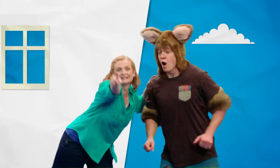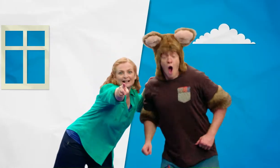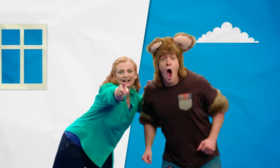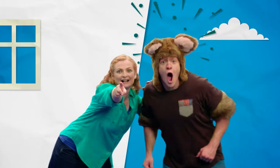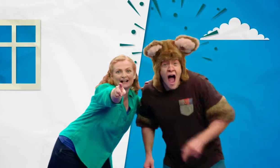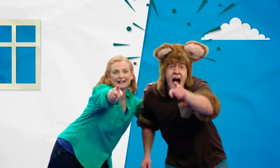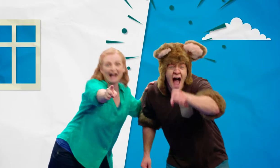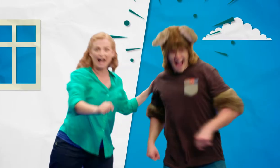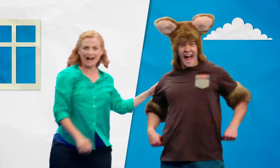Look!